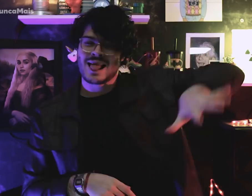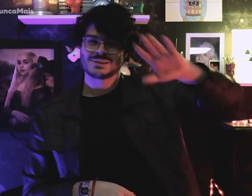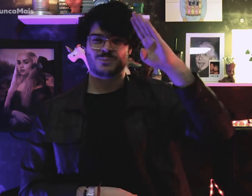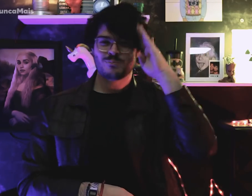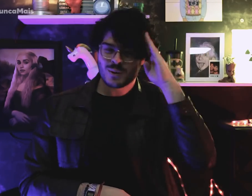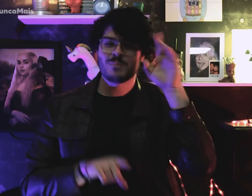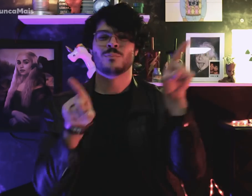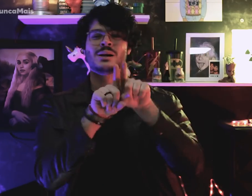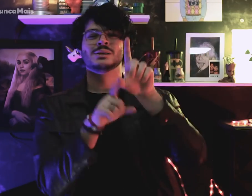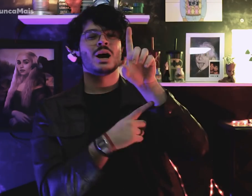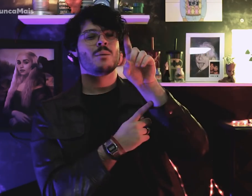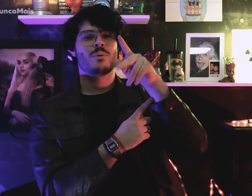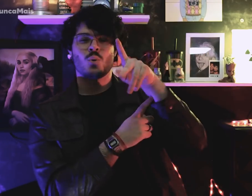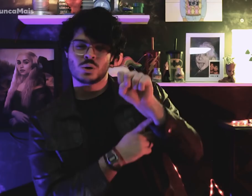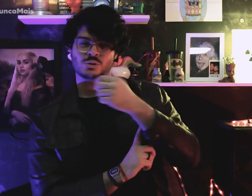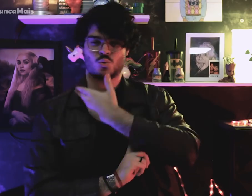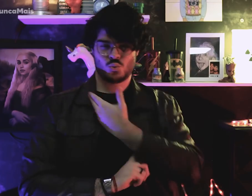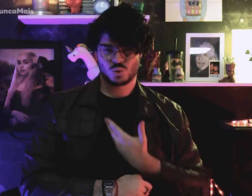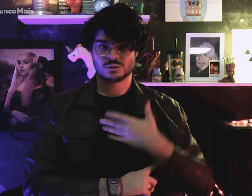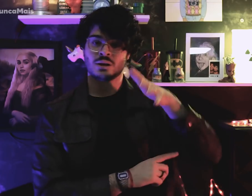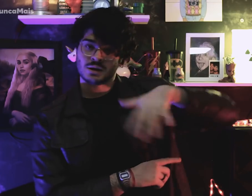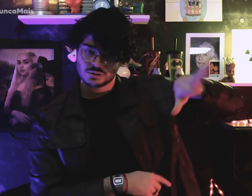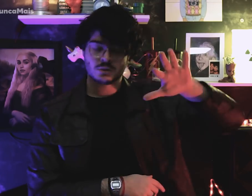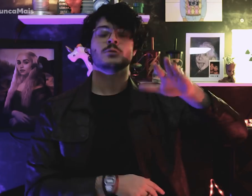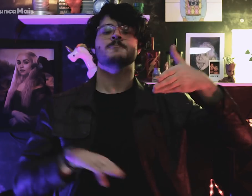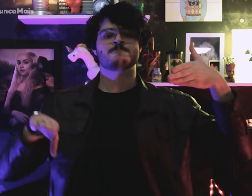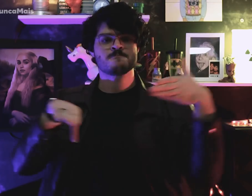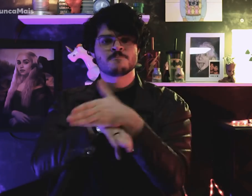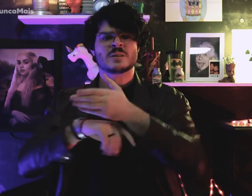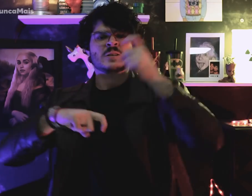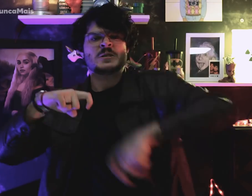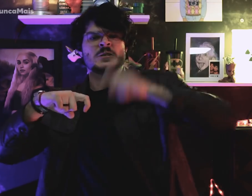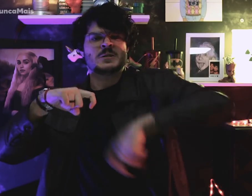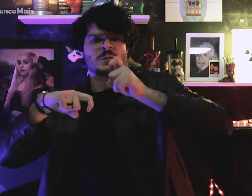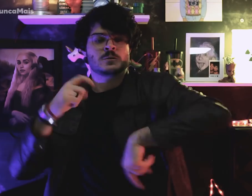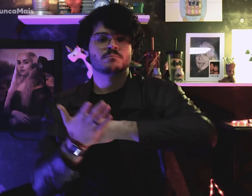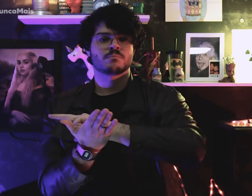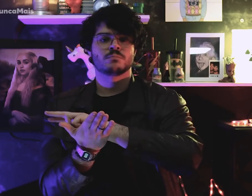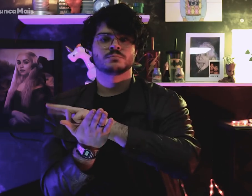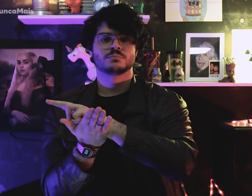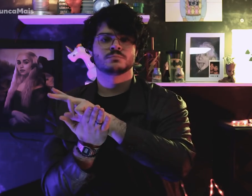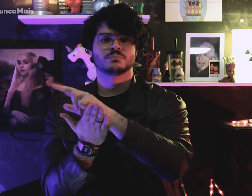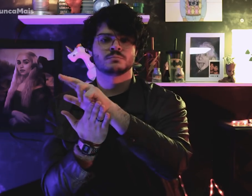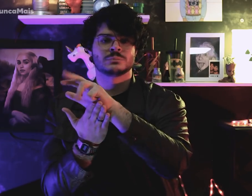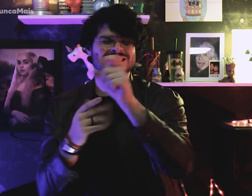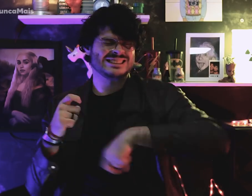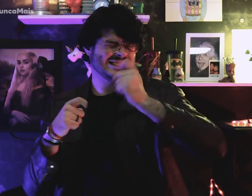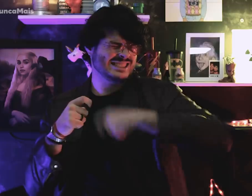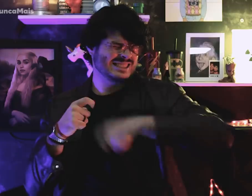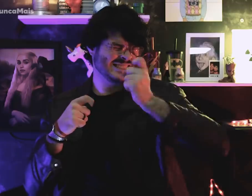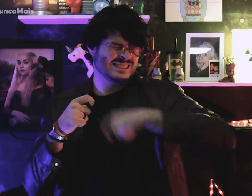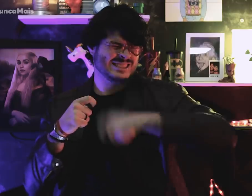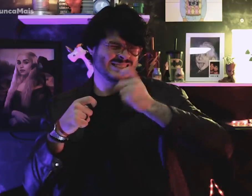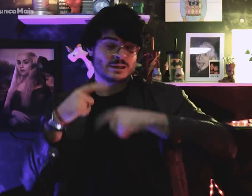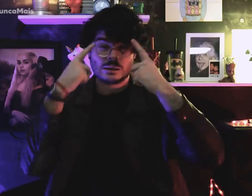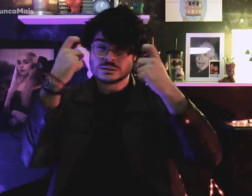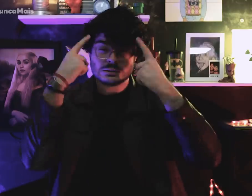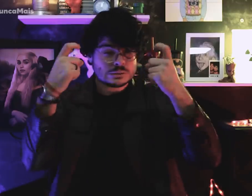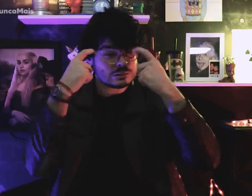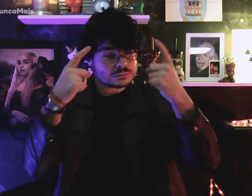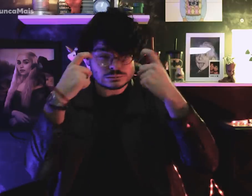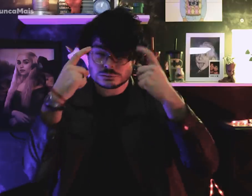outras foram estupradas por vários militares e agentes do Estado.